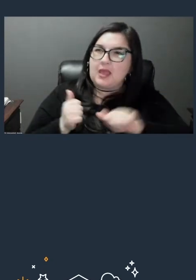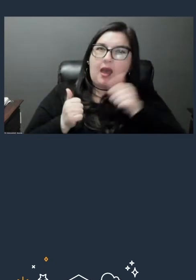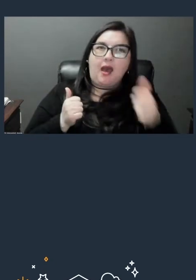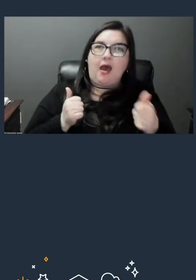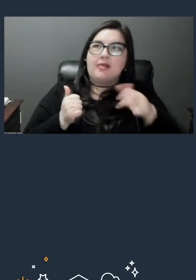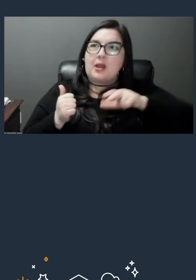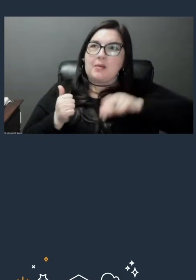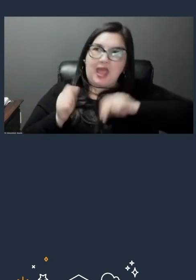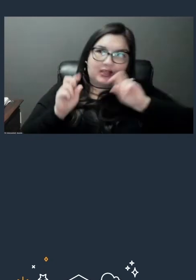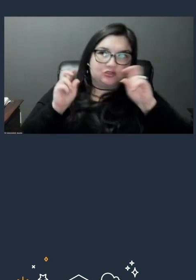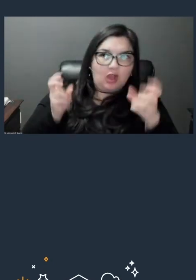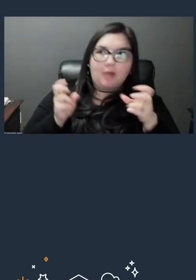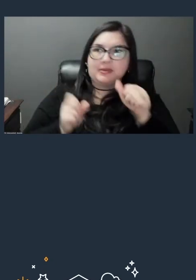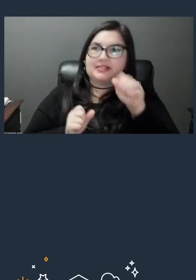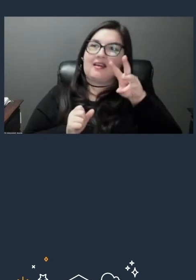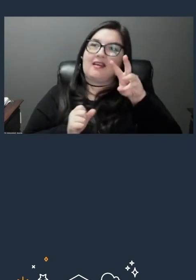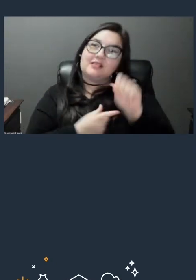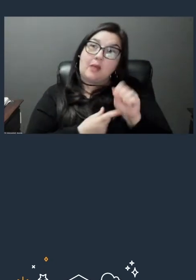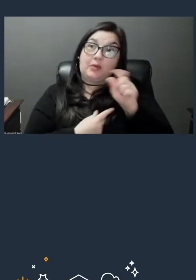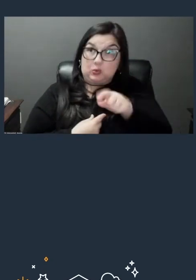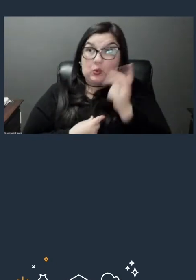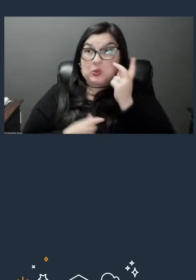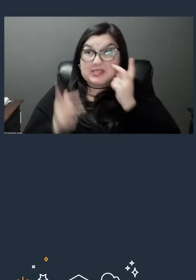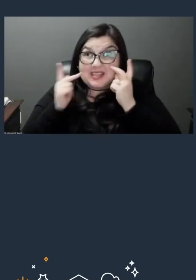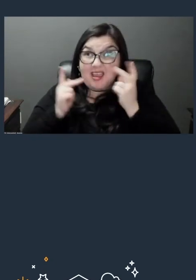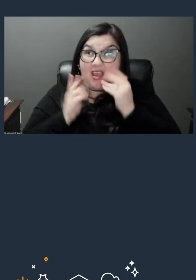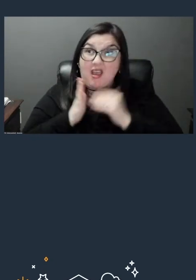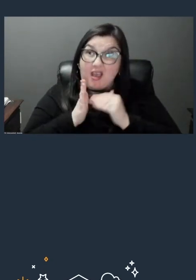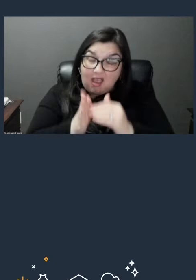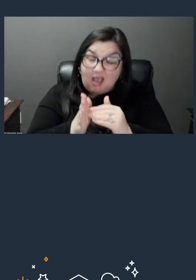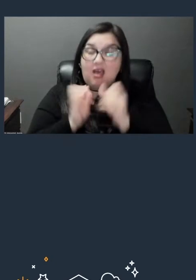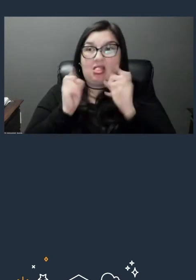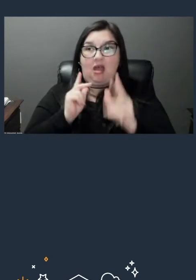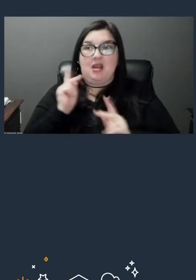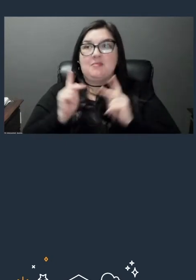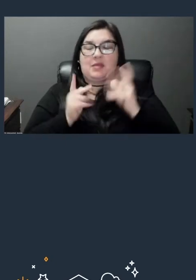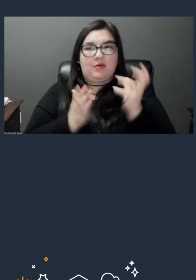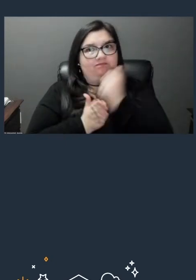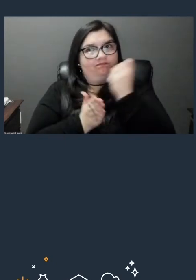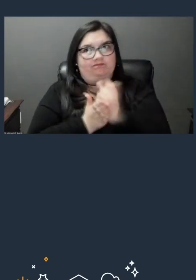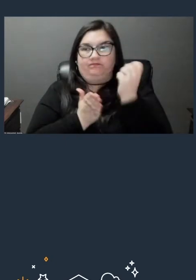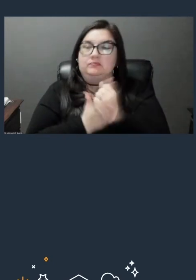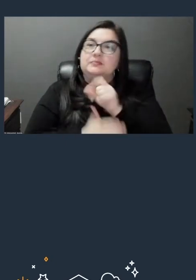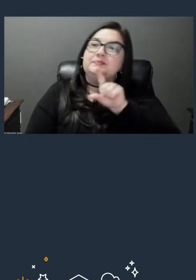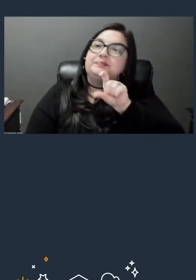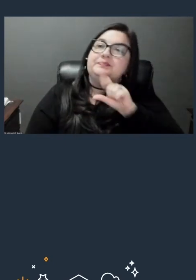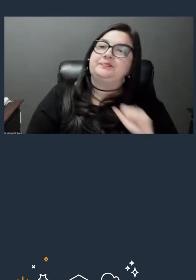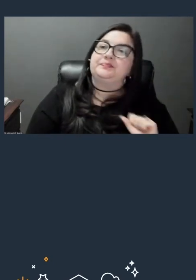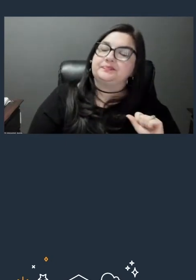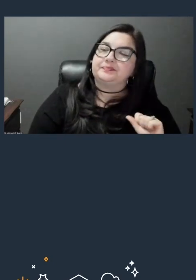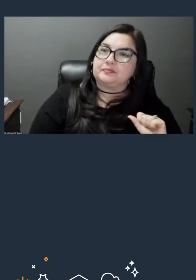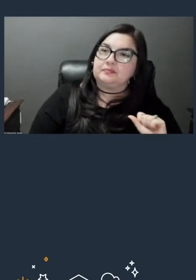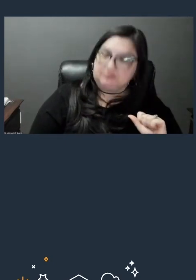that you're seeing a lot of people take advantage of? So in terms of the courses that offer badges today,